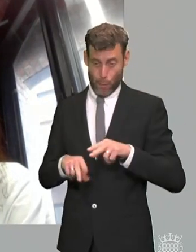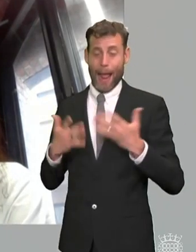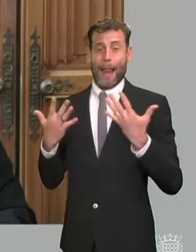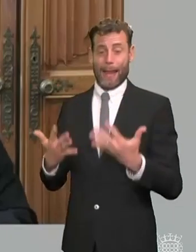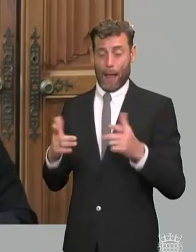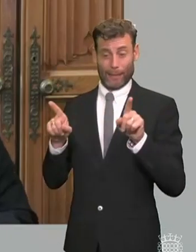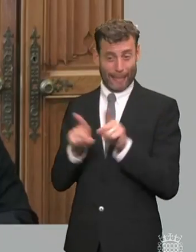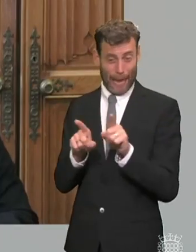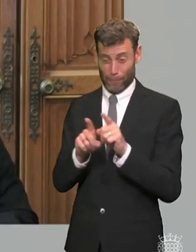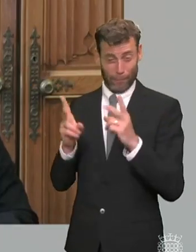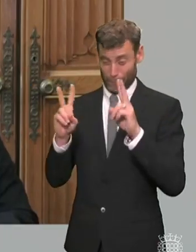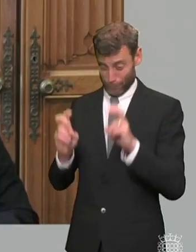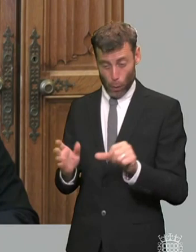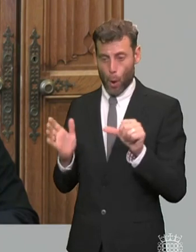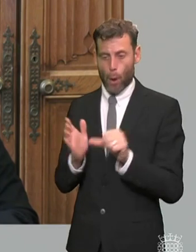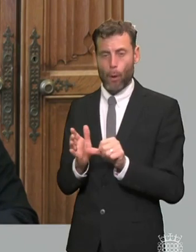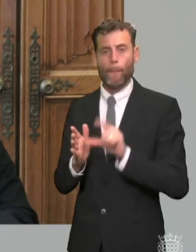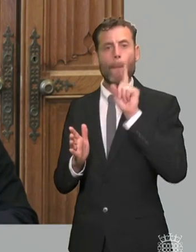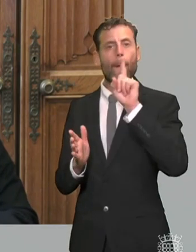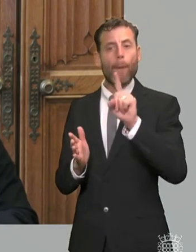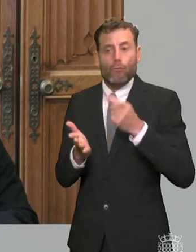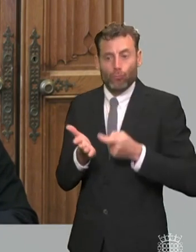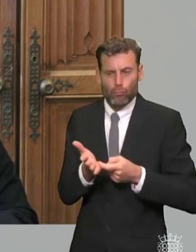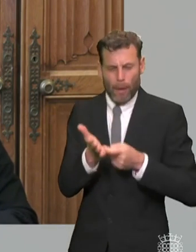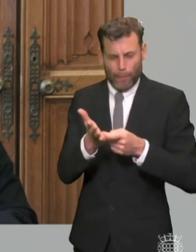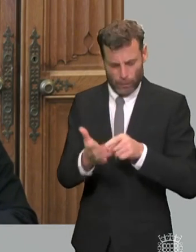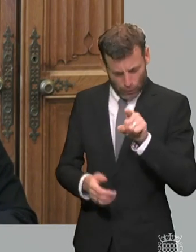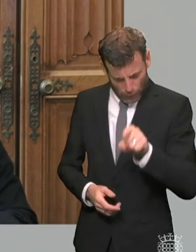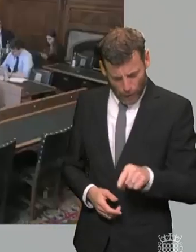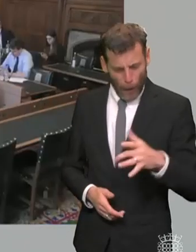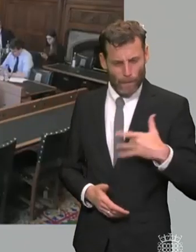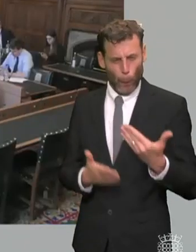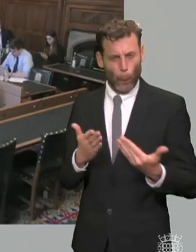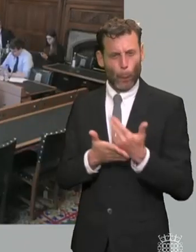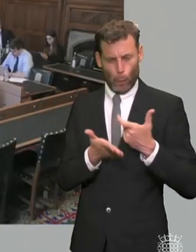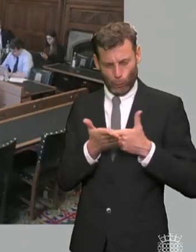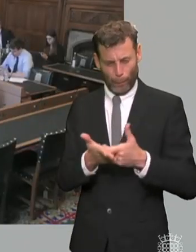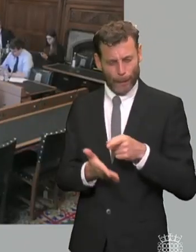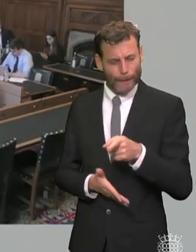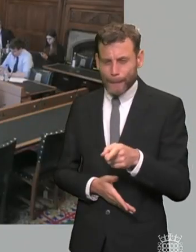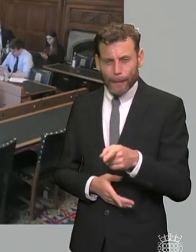any other thoughts from any of the other witnesses mr king yeah i'm slightly puzzled by um